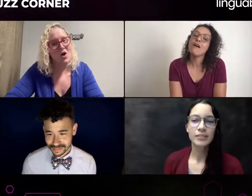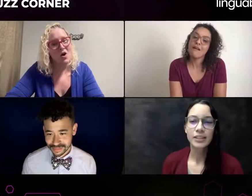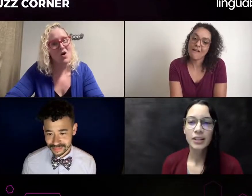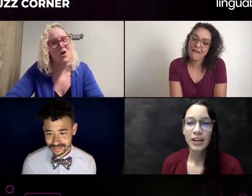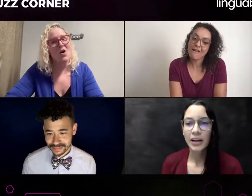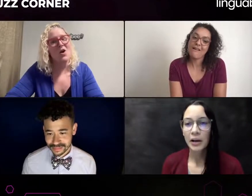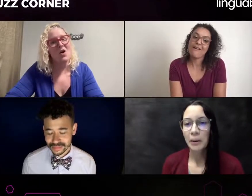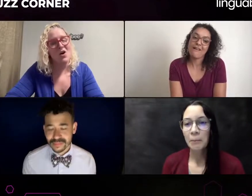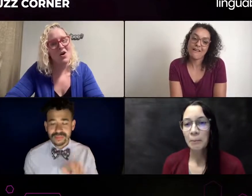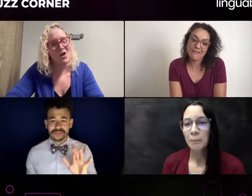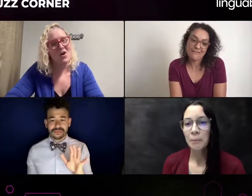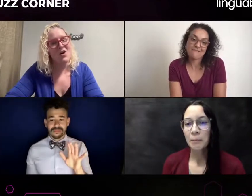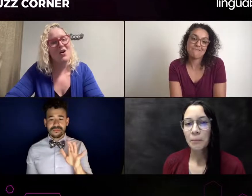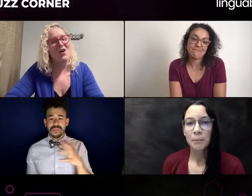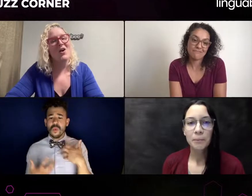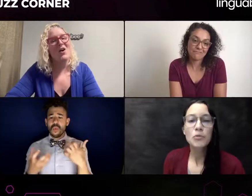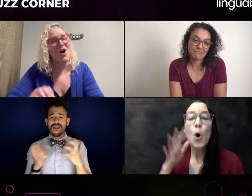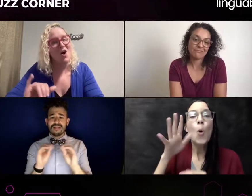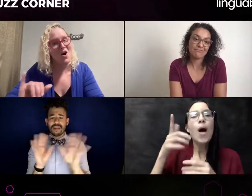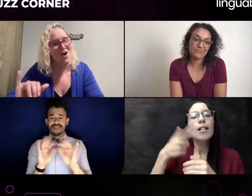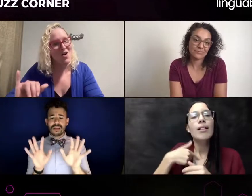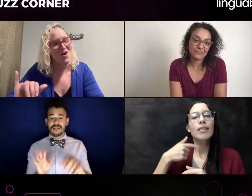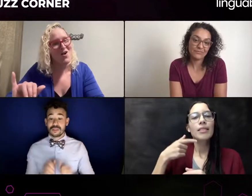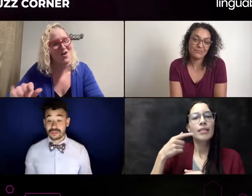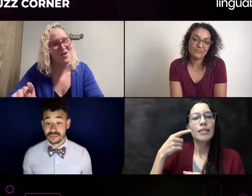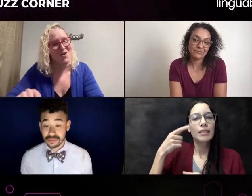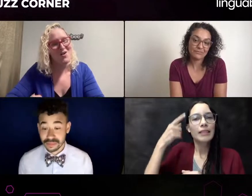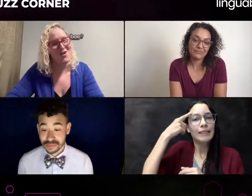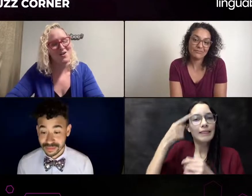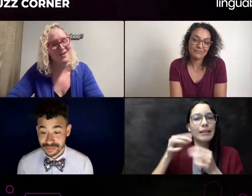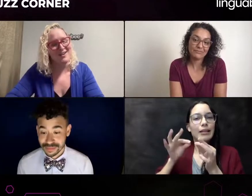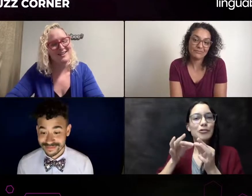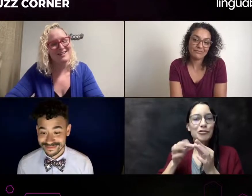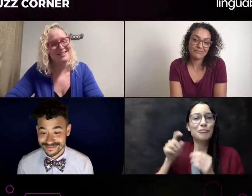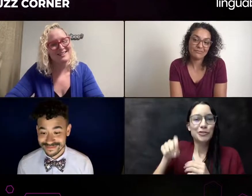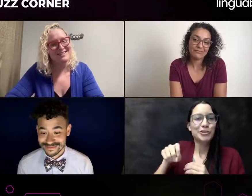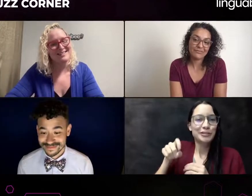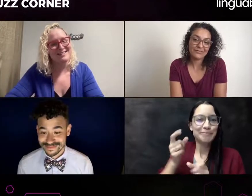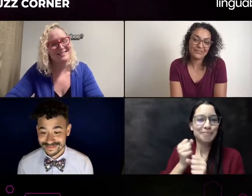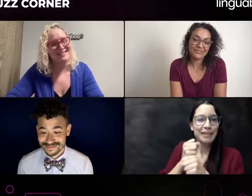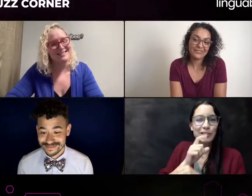Also be skilled at their job, be able to do the interpreting. And lastly, I would say advocacy